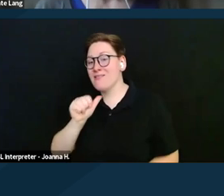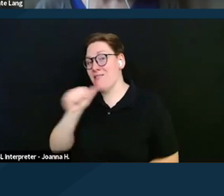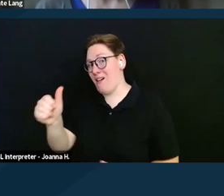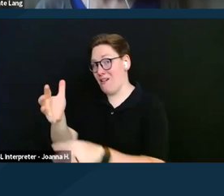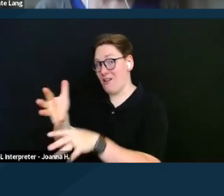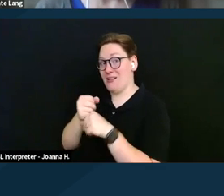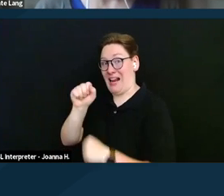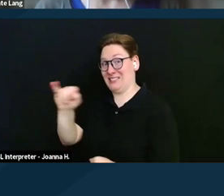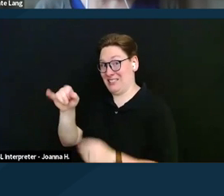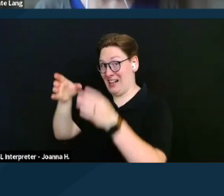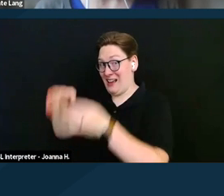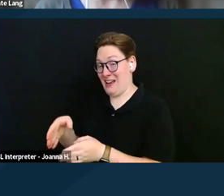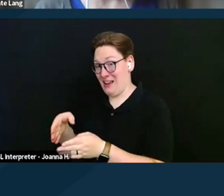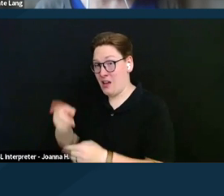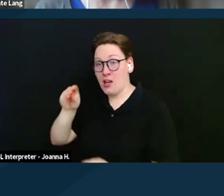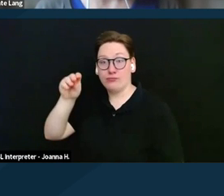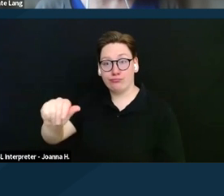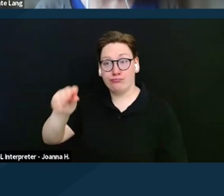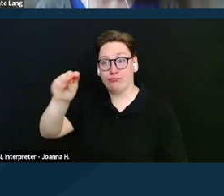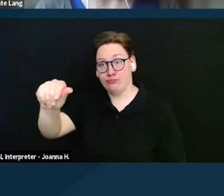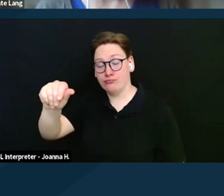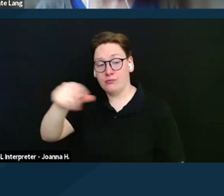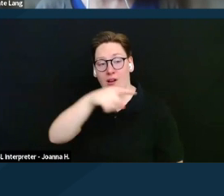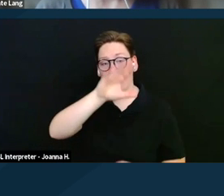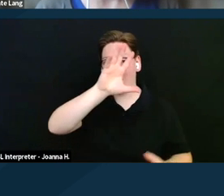can reduce the SSI benefits by up to one third